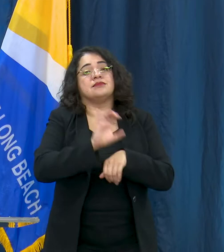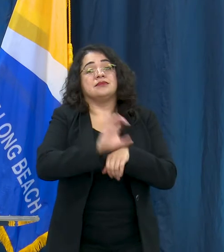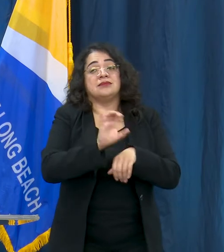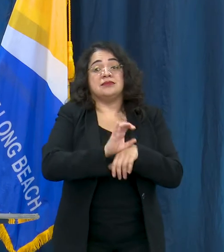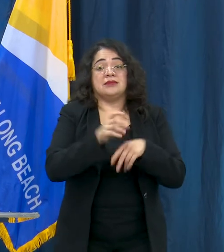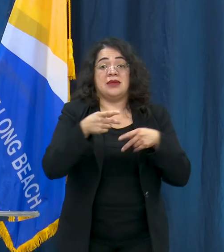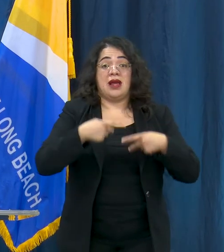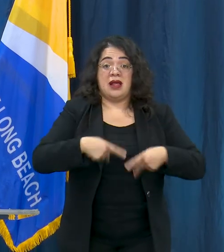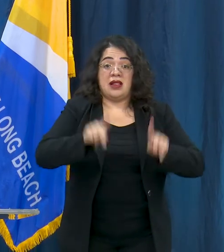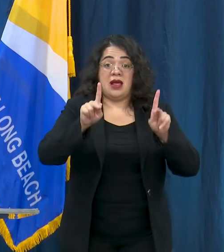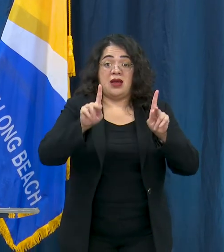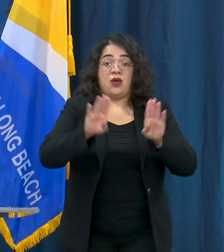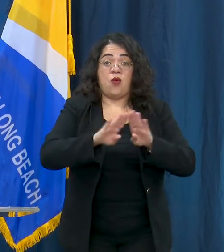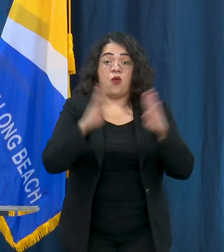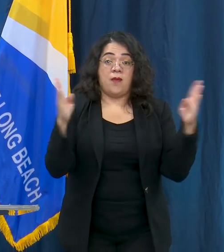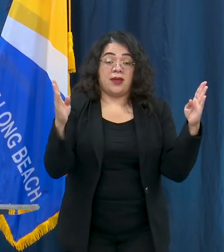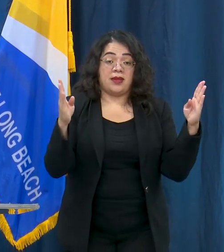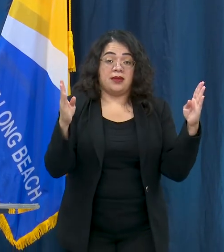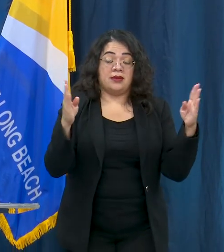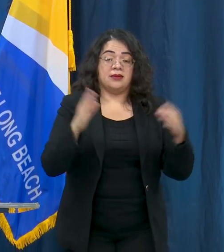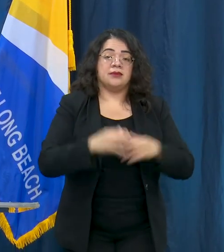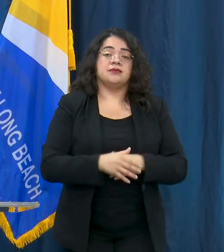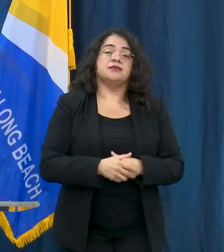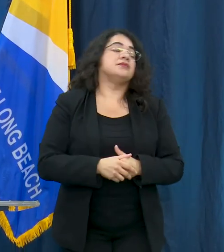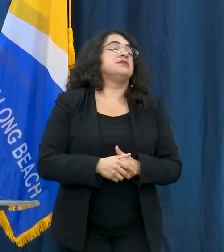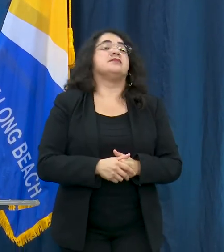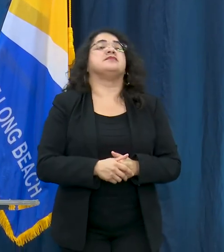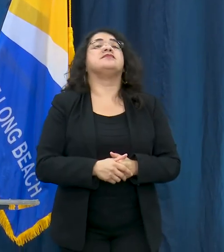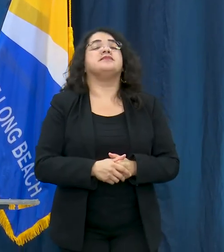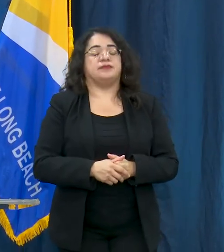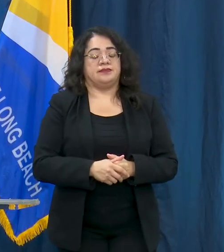you talk about that a little? Yes so